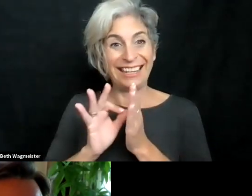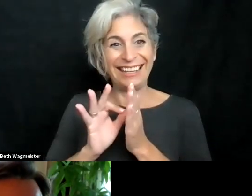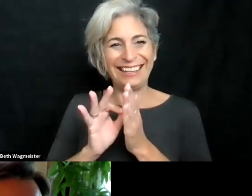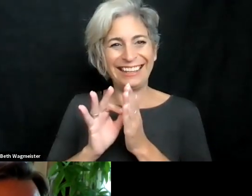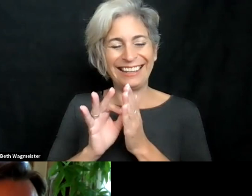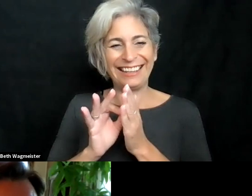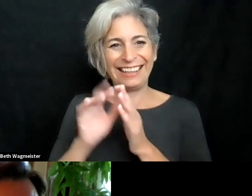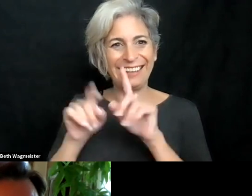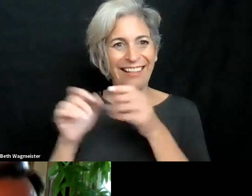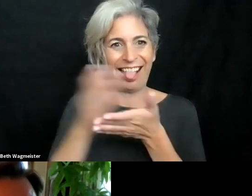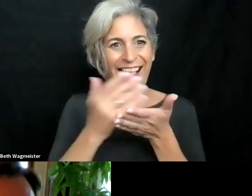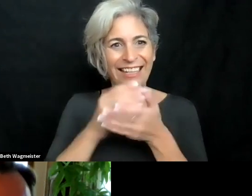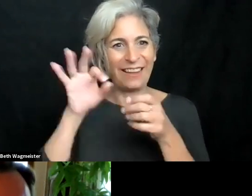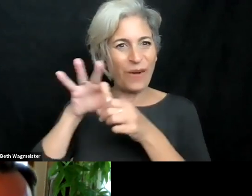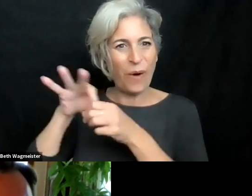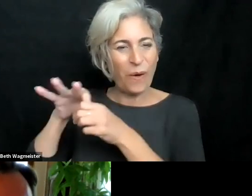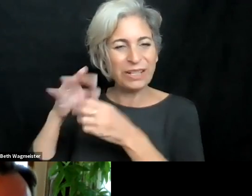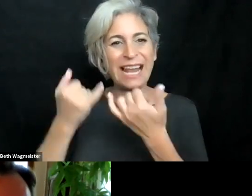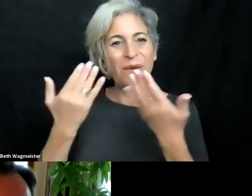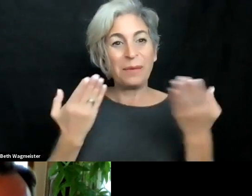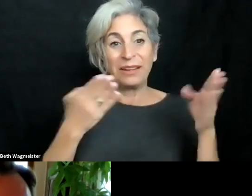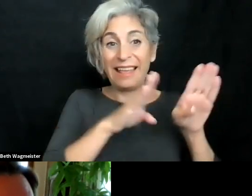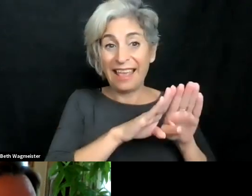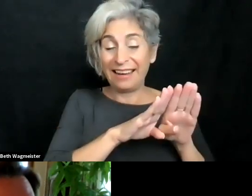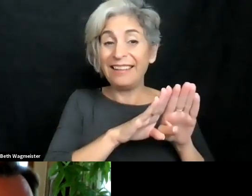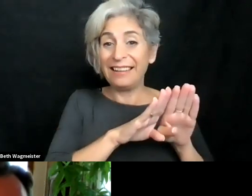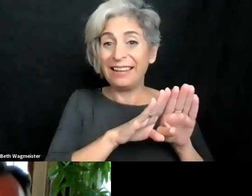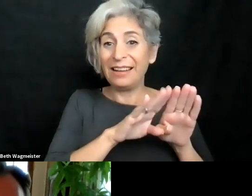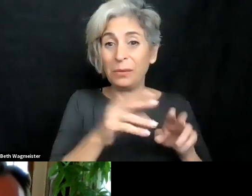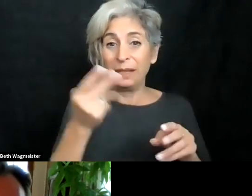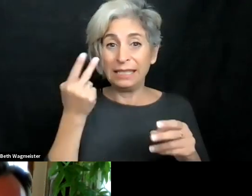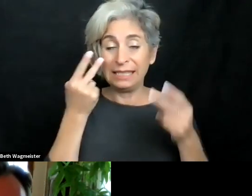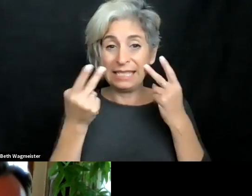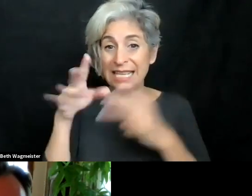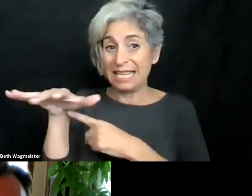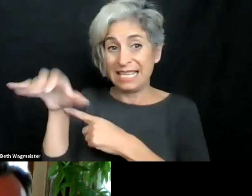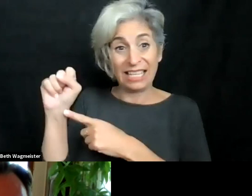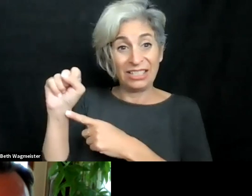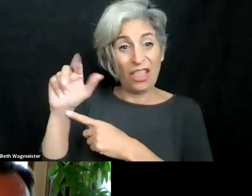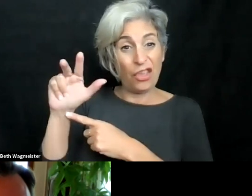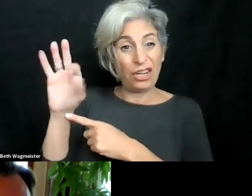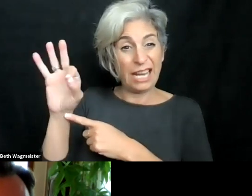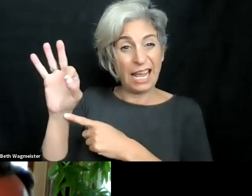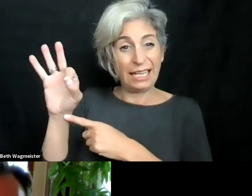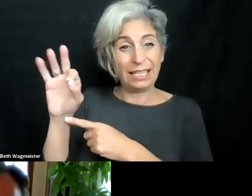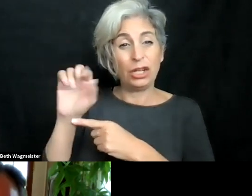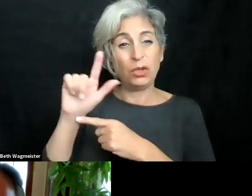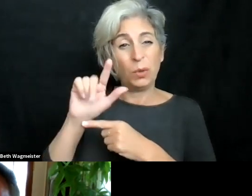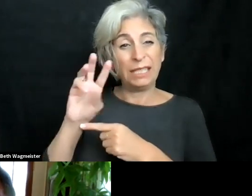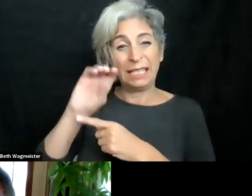Okay. So we are still seeing things moving with the poll itself. But I'm going to go ahead and end